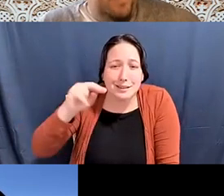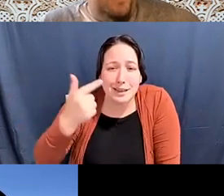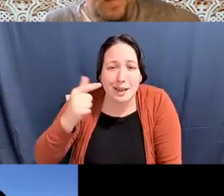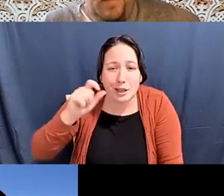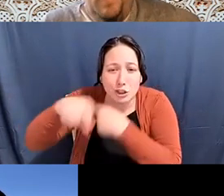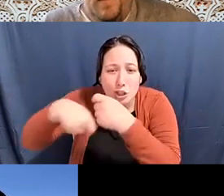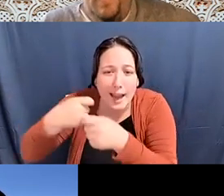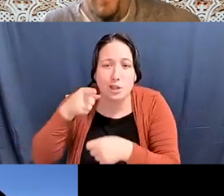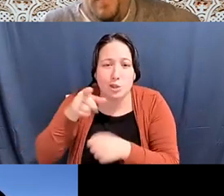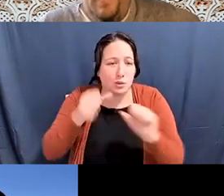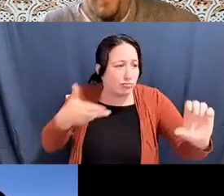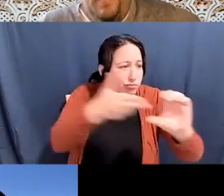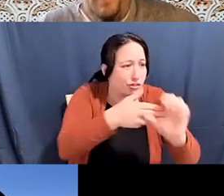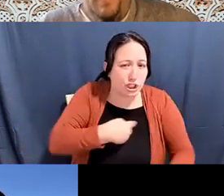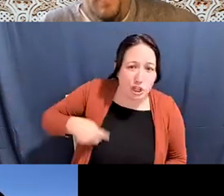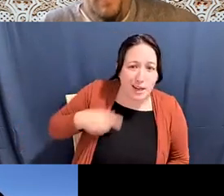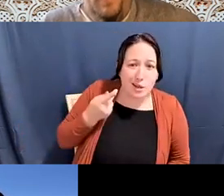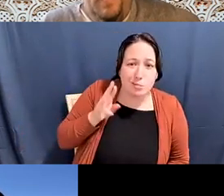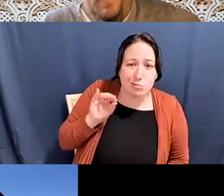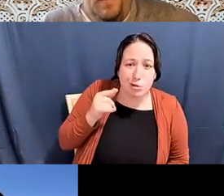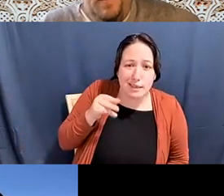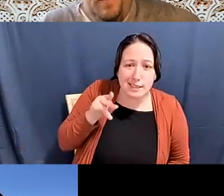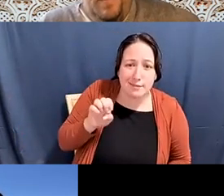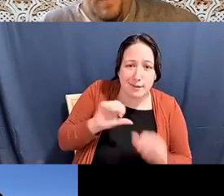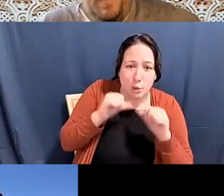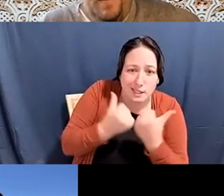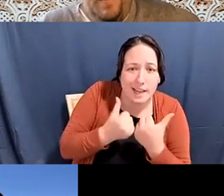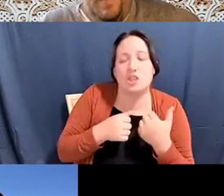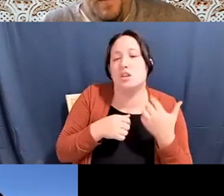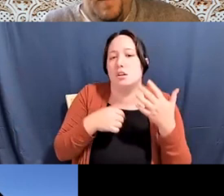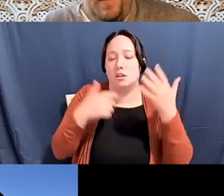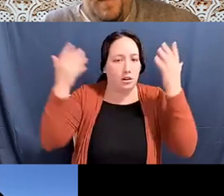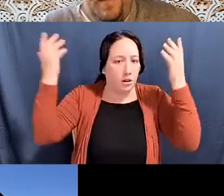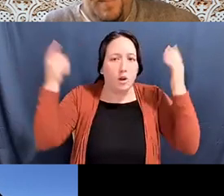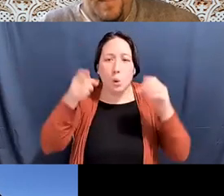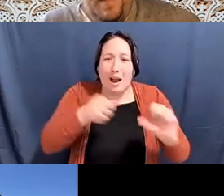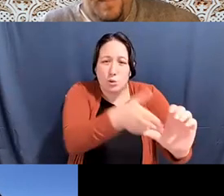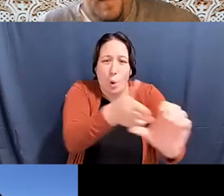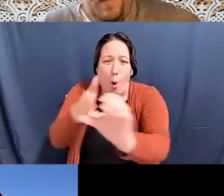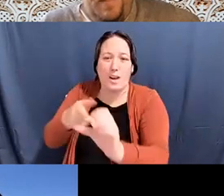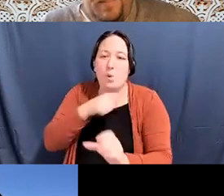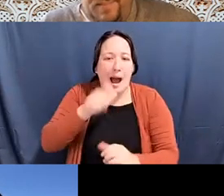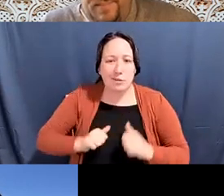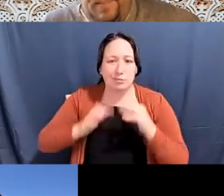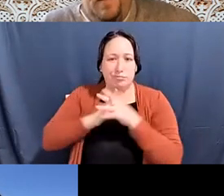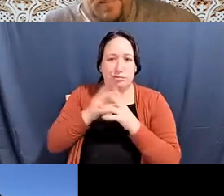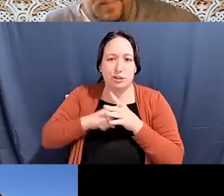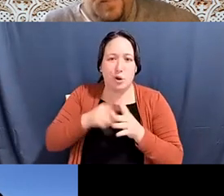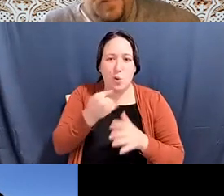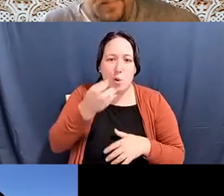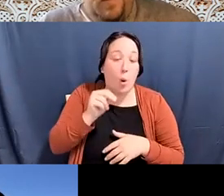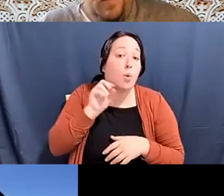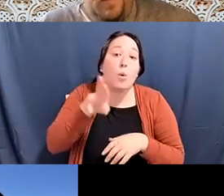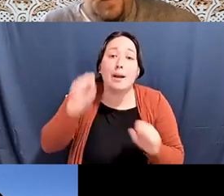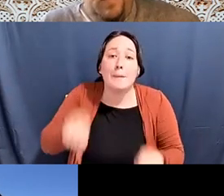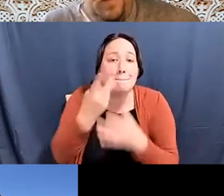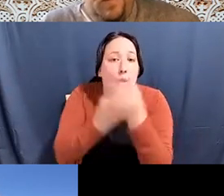Diane Fujino: Chinese Progressive Association that Alex was talking about, and the Chinese Progressive Association, the Asian Immigrant Women's Advocates that Katherine also worked with.